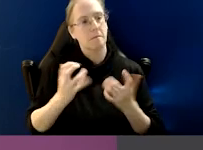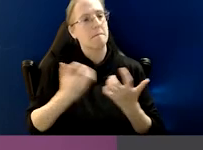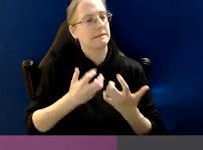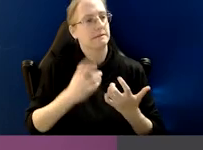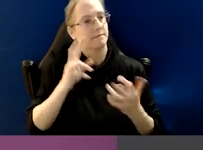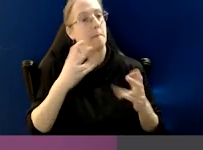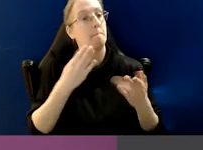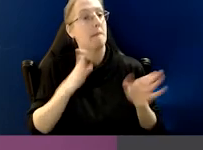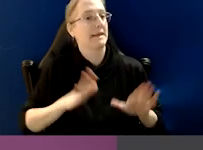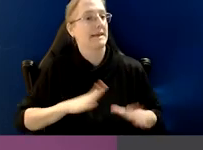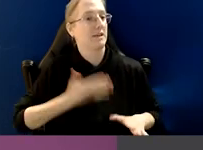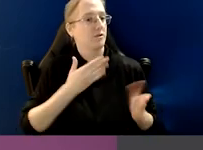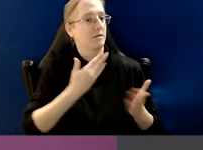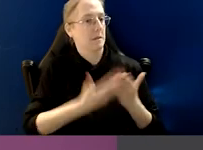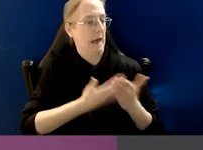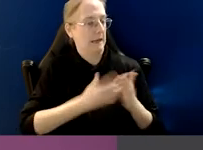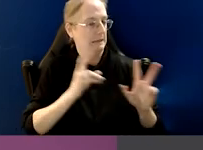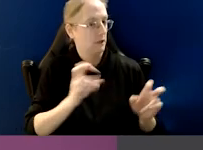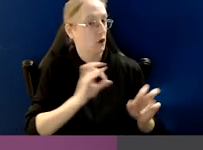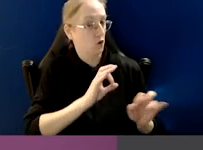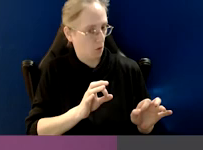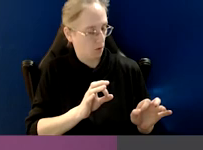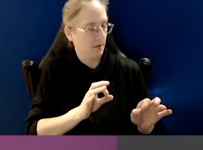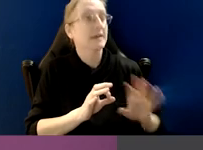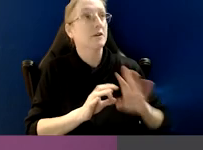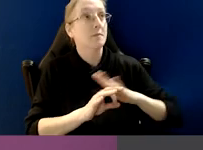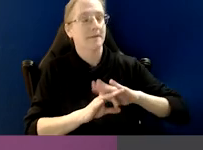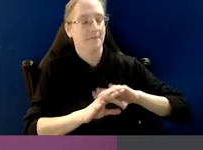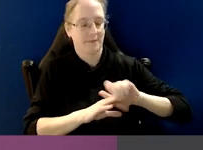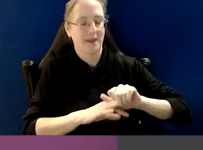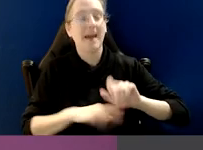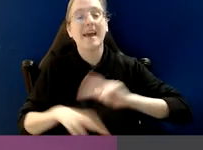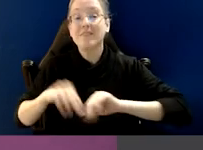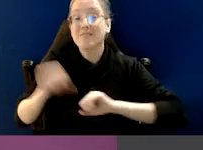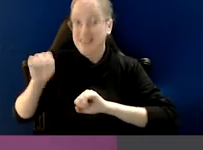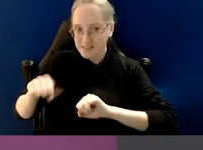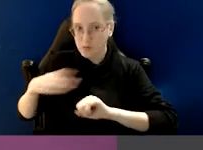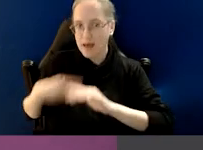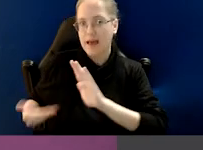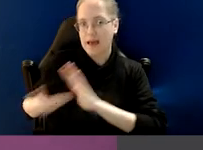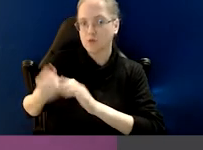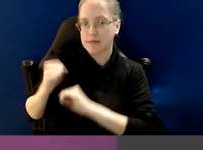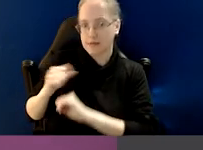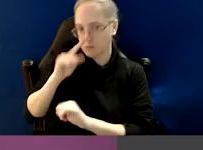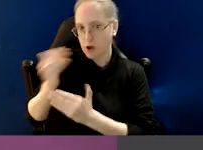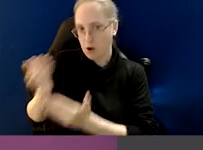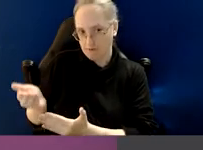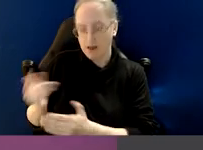what's called a public interest complaint. If it does constitute a public interest complaint, then there's an extra layer of protection.